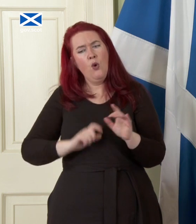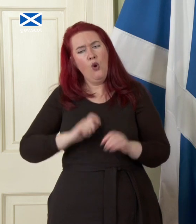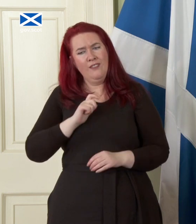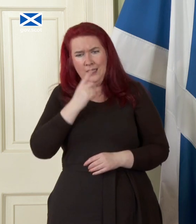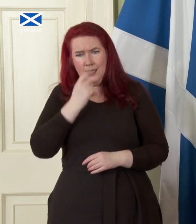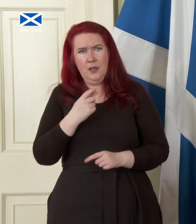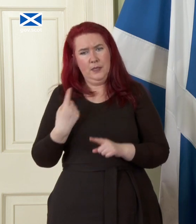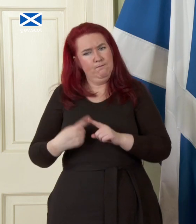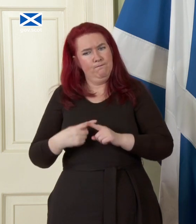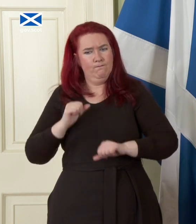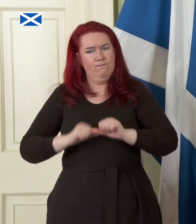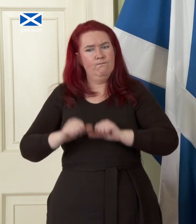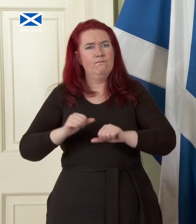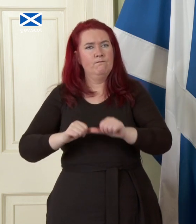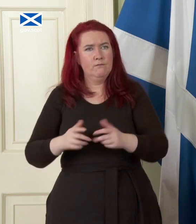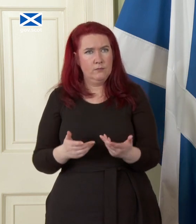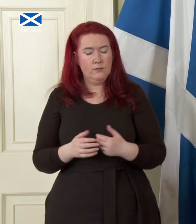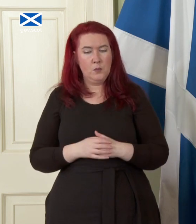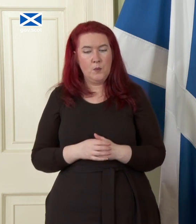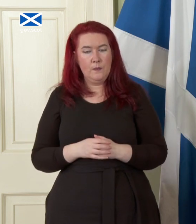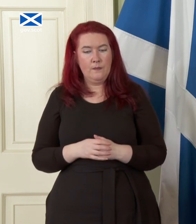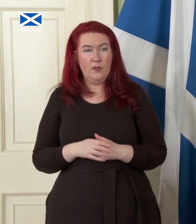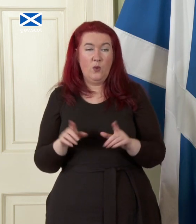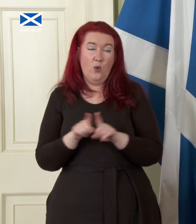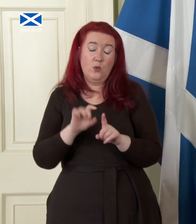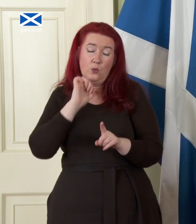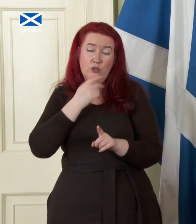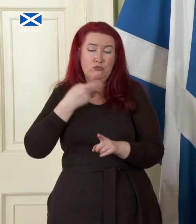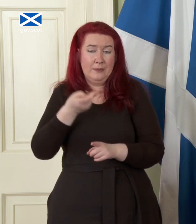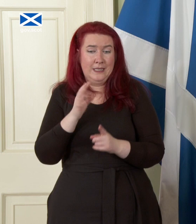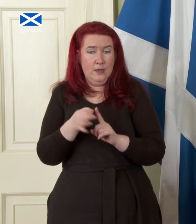be at short periods of time and I would you know repeat a point I've already made there